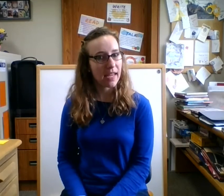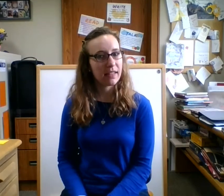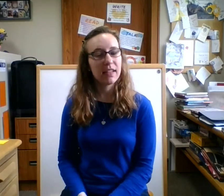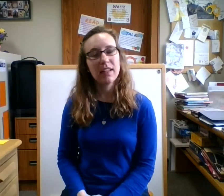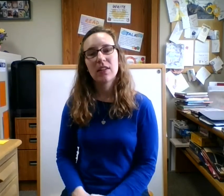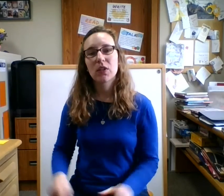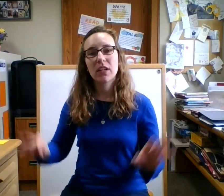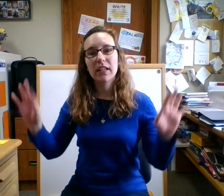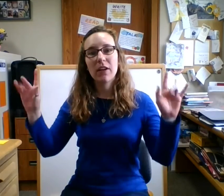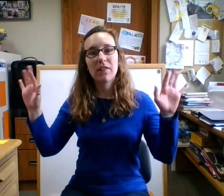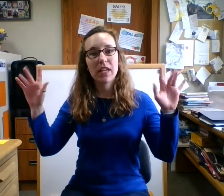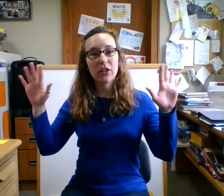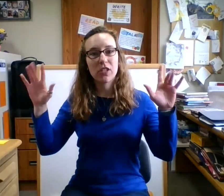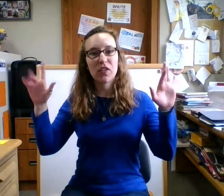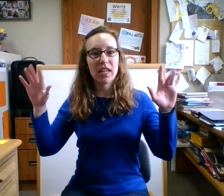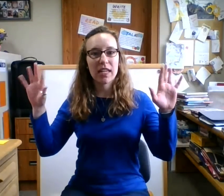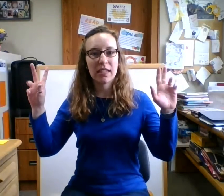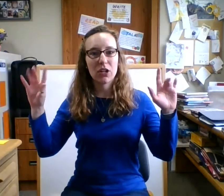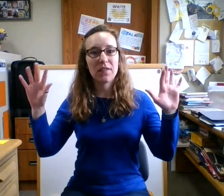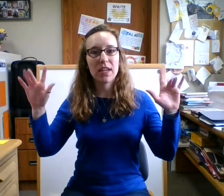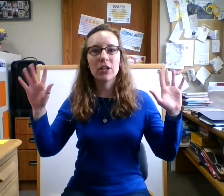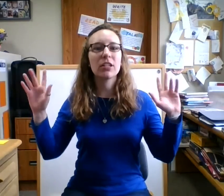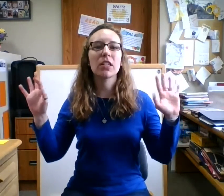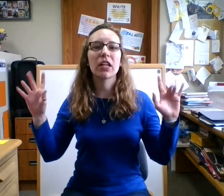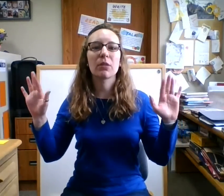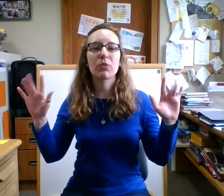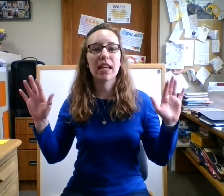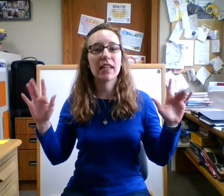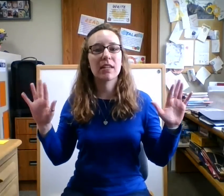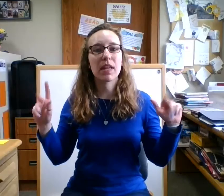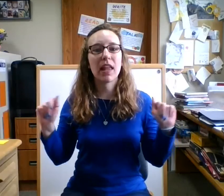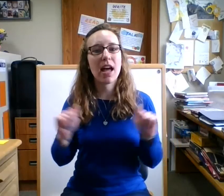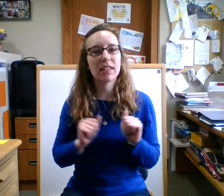so you need our fingers for this and our fingers are going to pretend to be lots